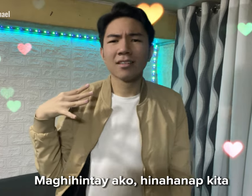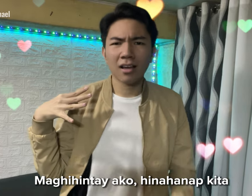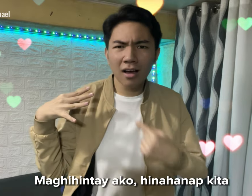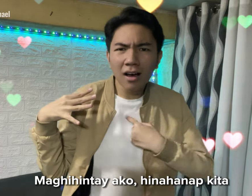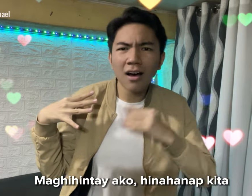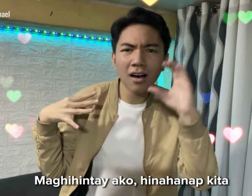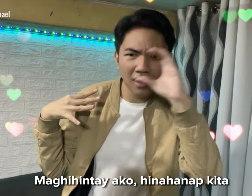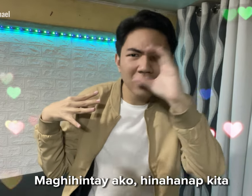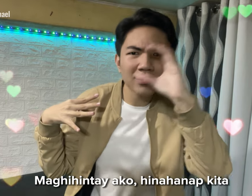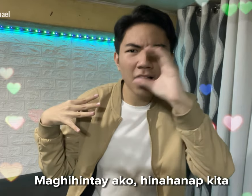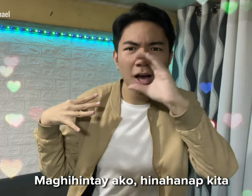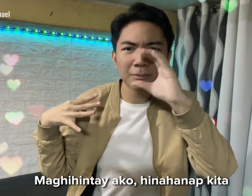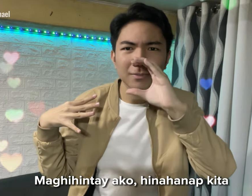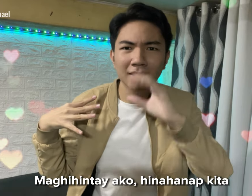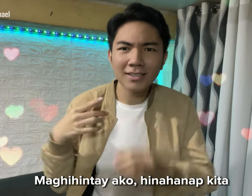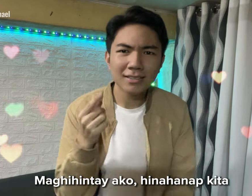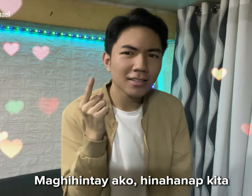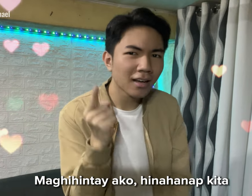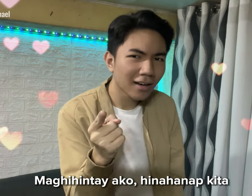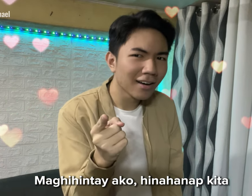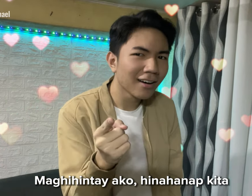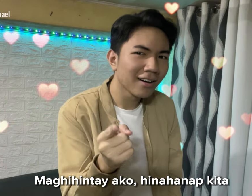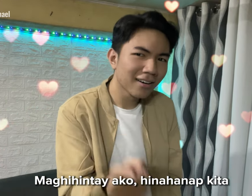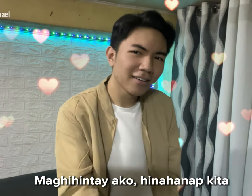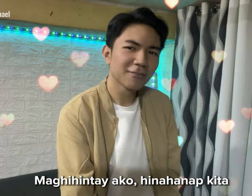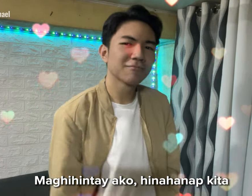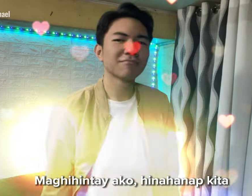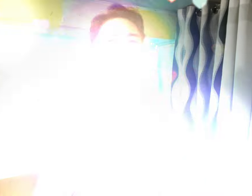I'm looking for you